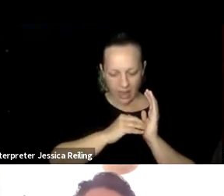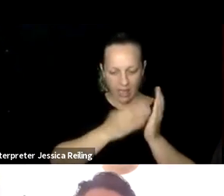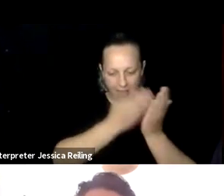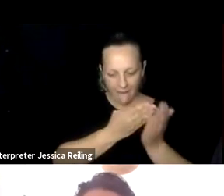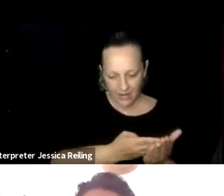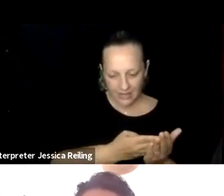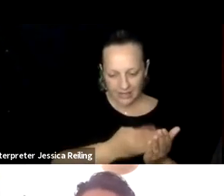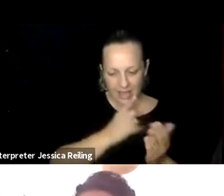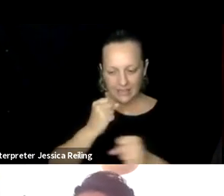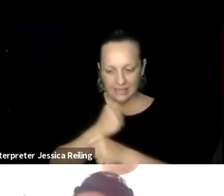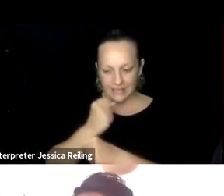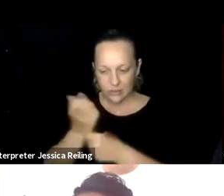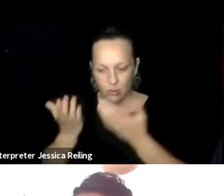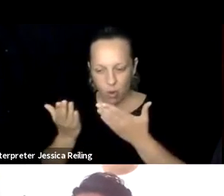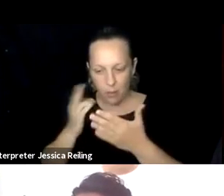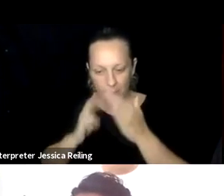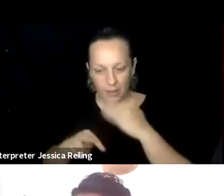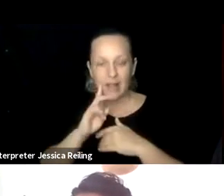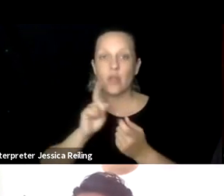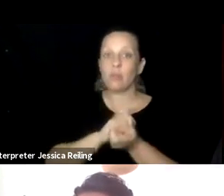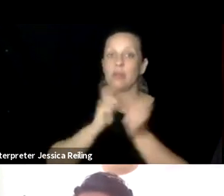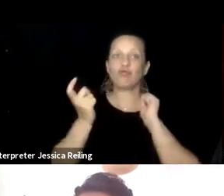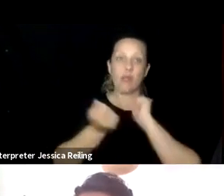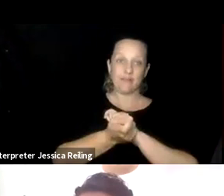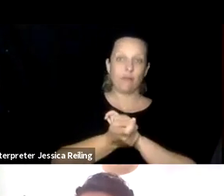therefore will tell us to rethink our understanding of evidence and the role